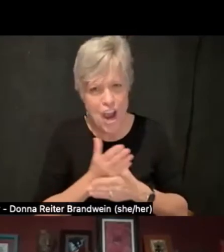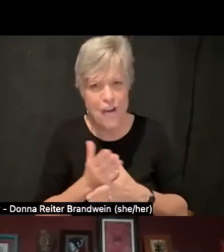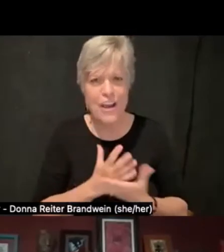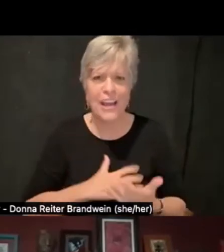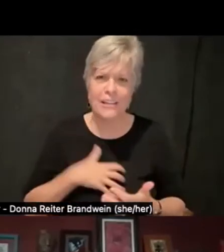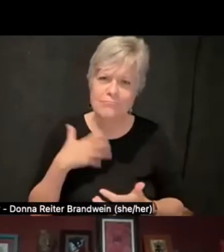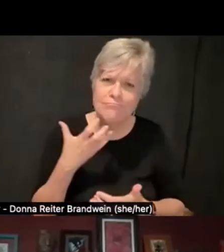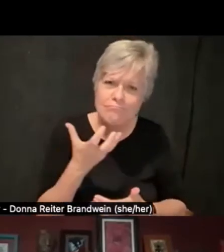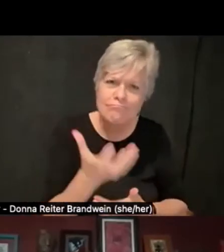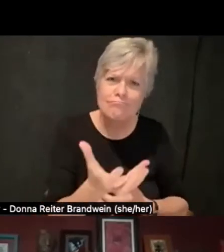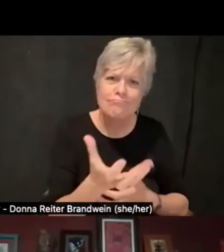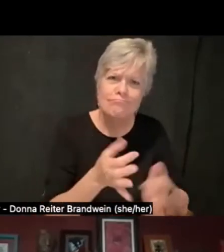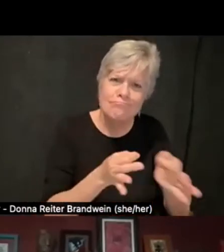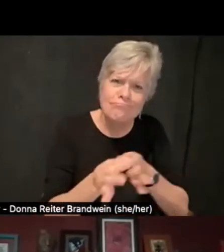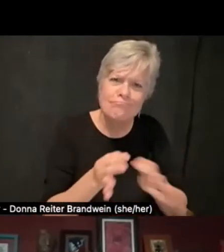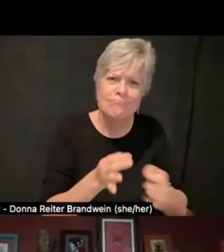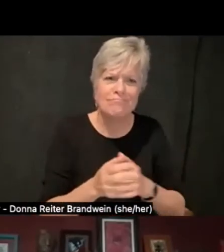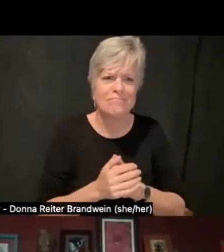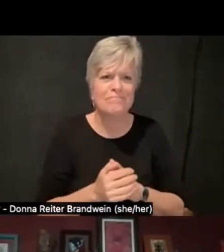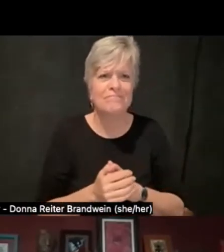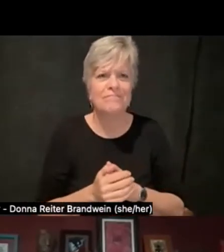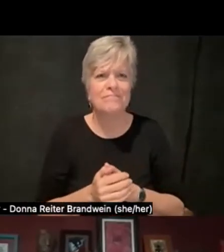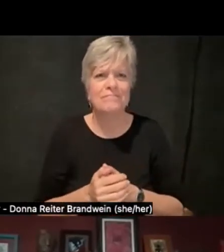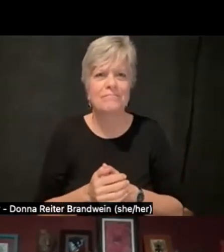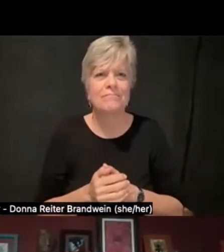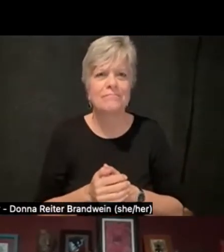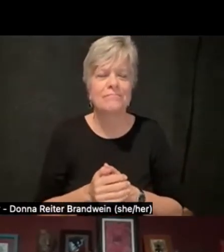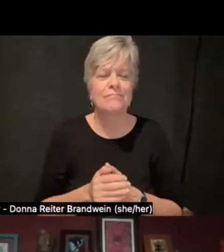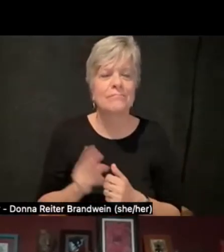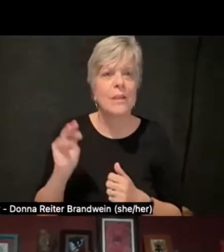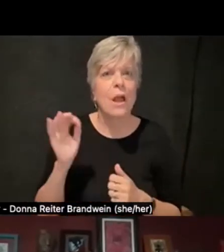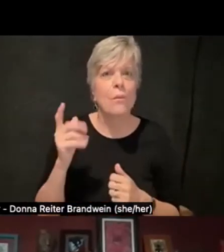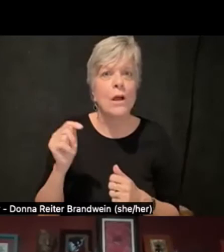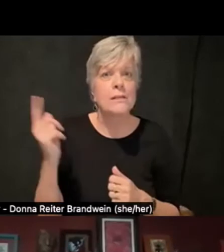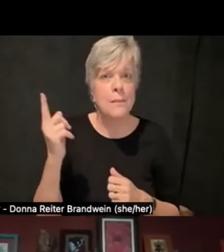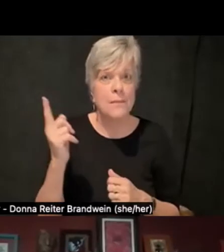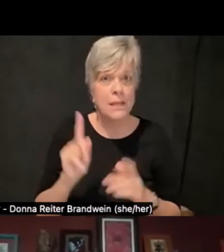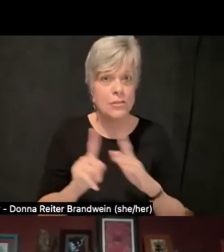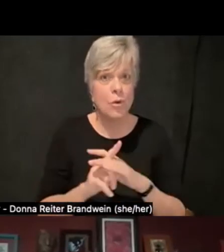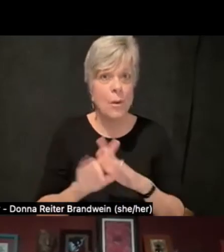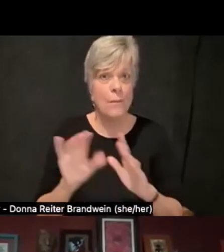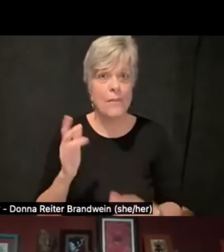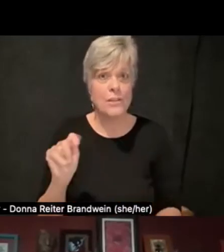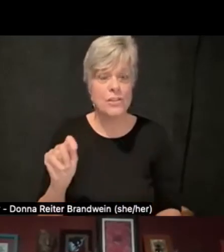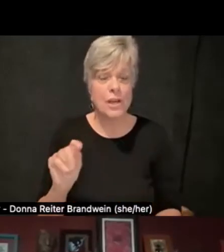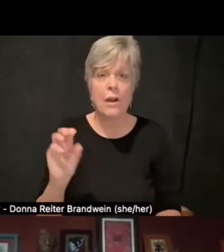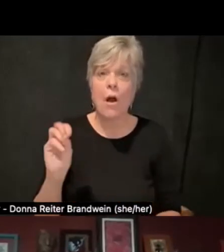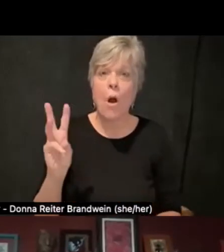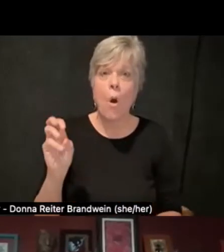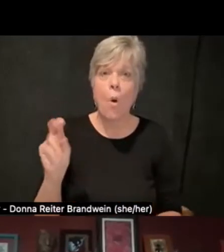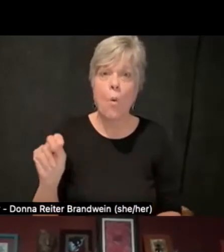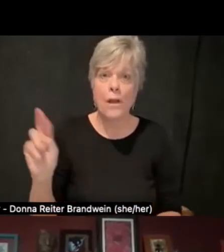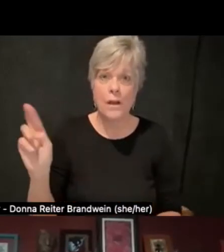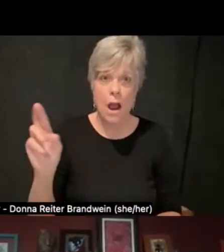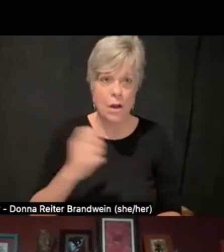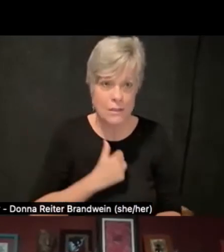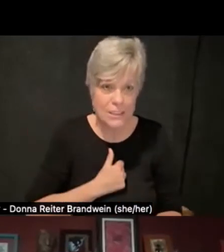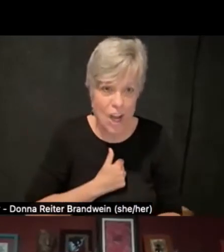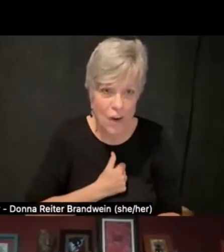So something just came in the chat, so Owen R., oh, sorry, it was a direct message,